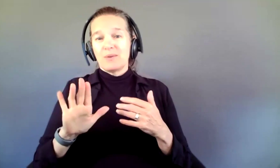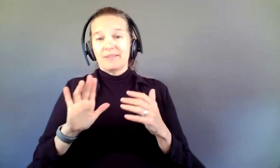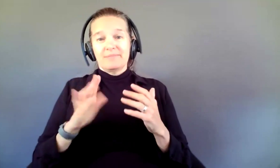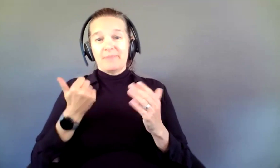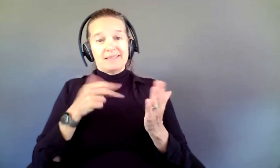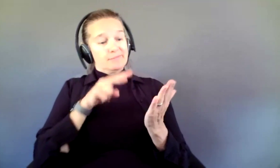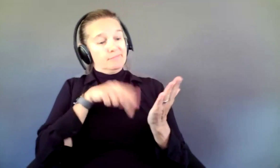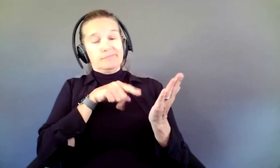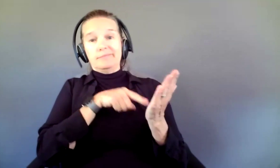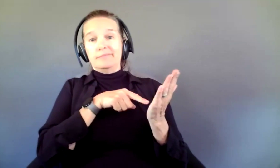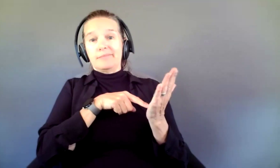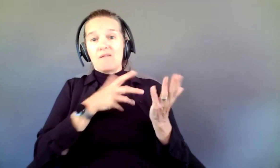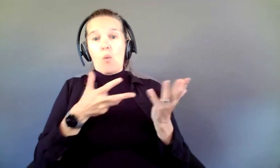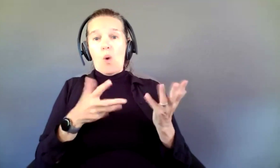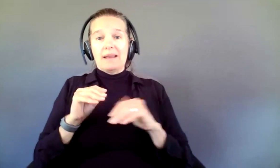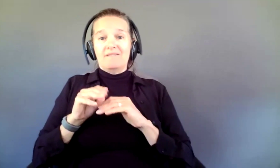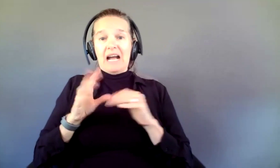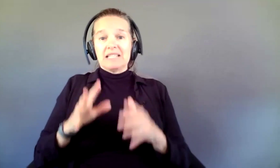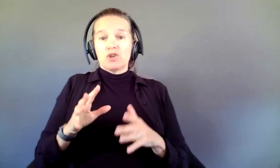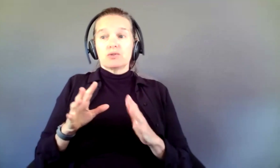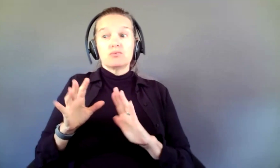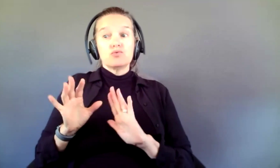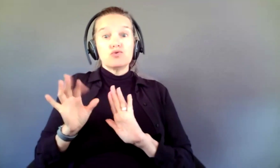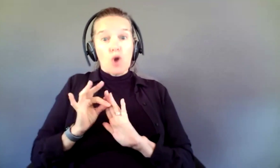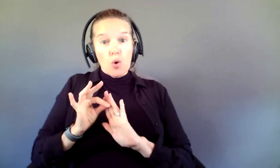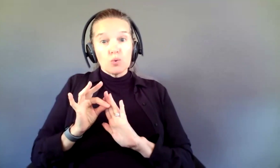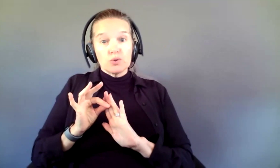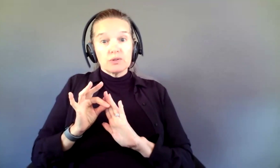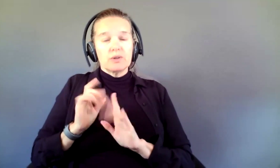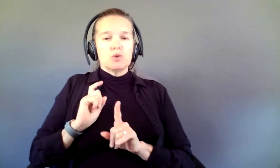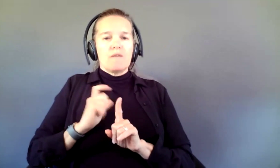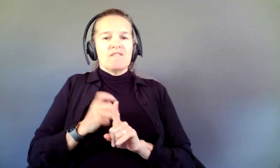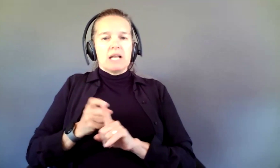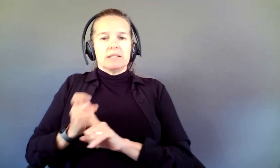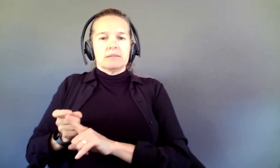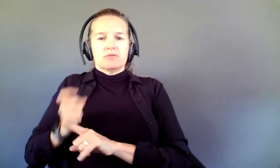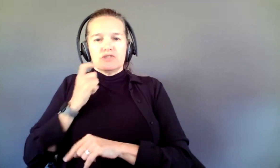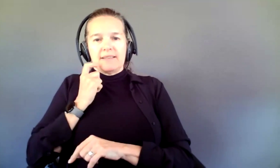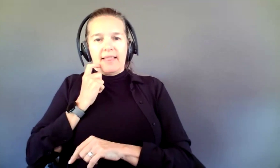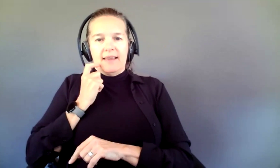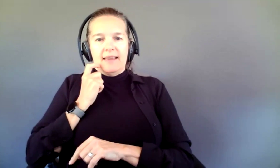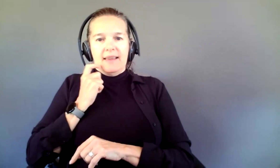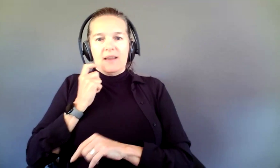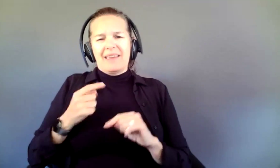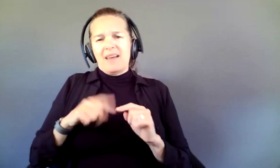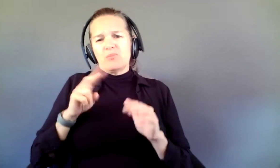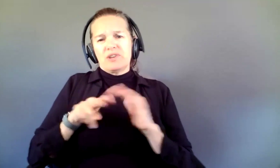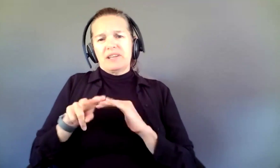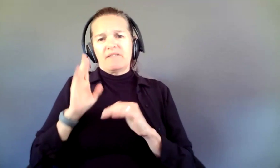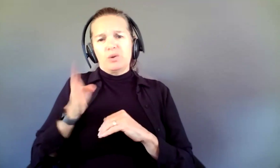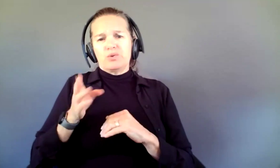our advisors have chosen to fund in recent years. We cannot predict the future, but what we can tell